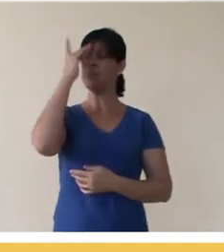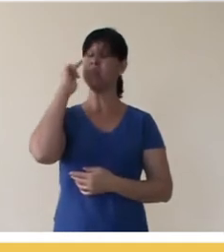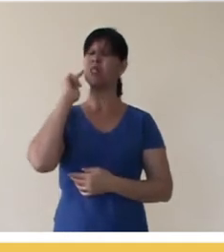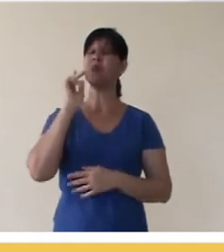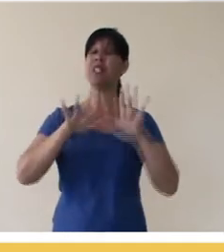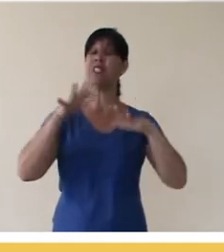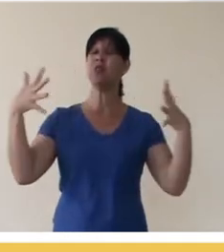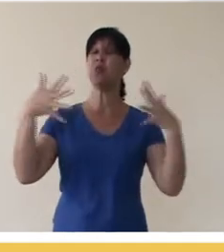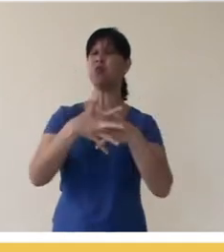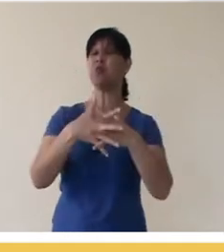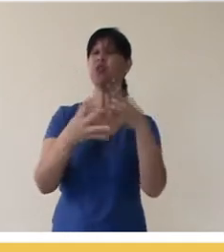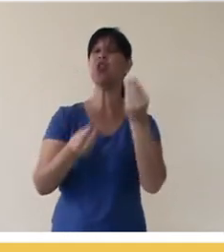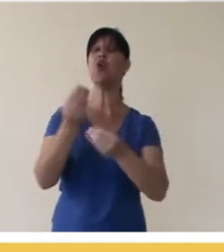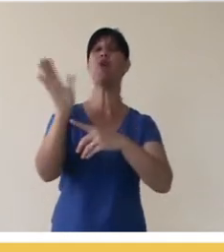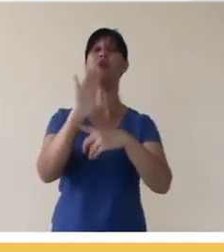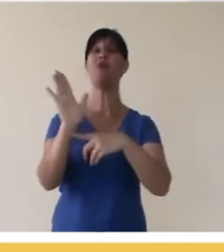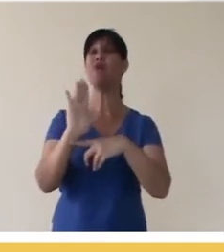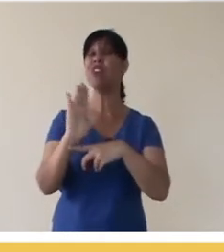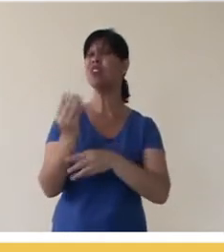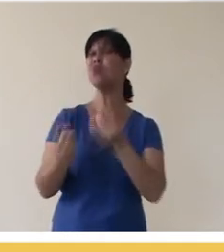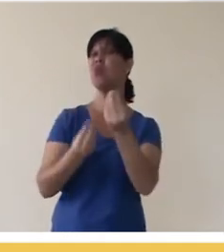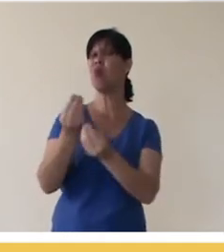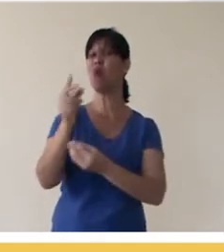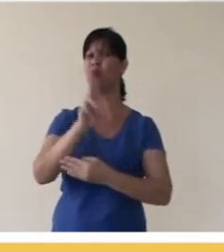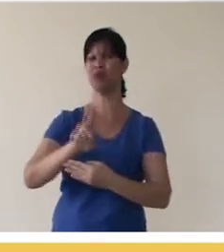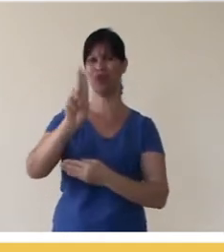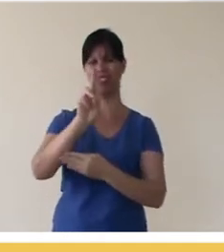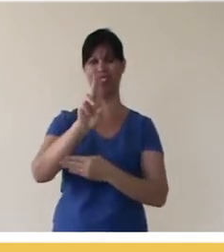confuse how to do this in videos, for example, or in other types of media where